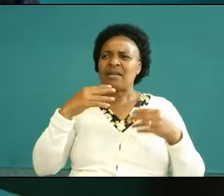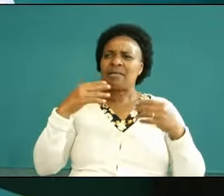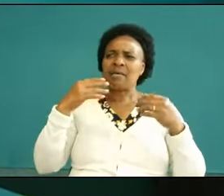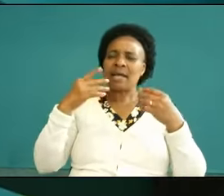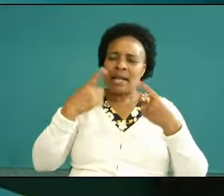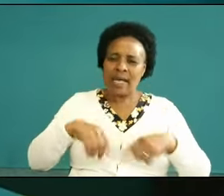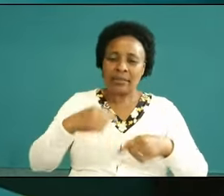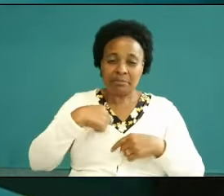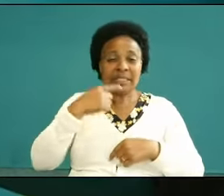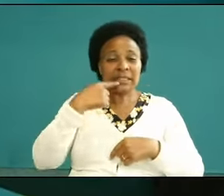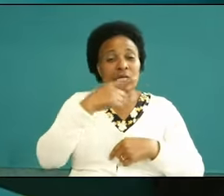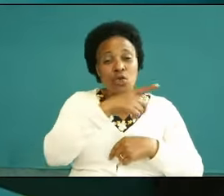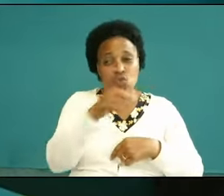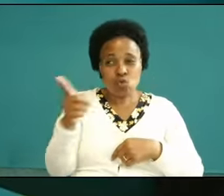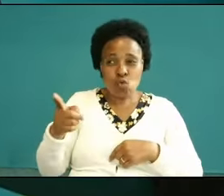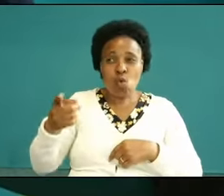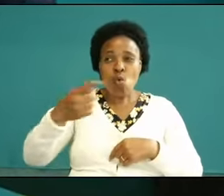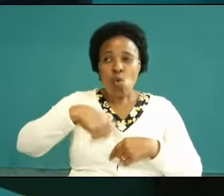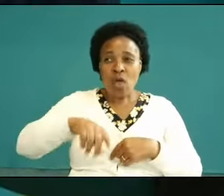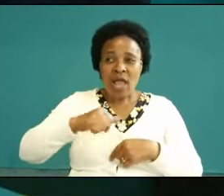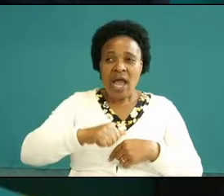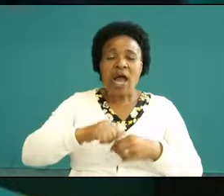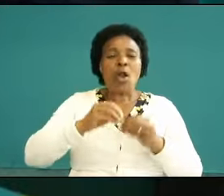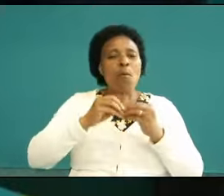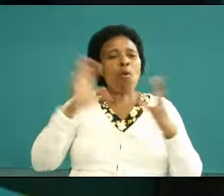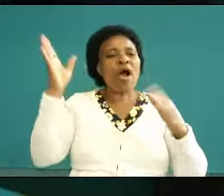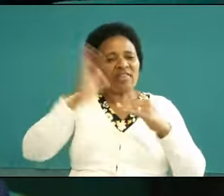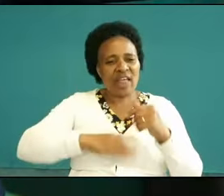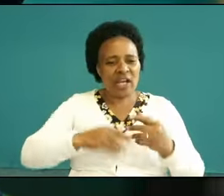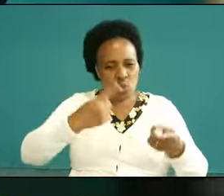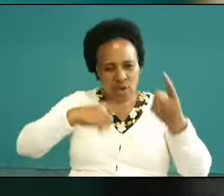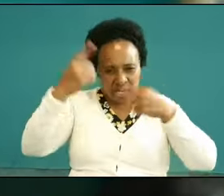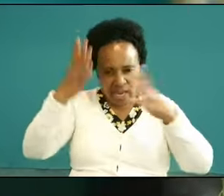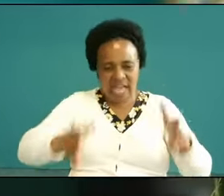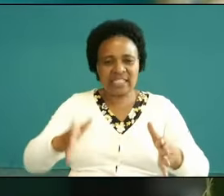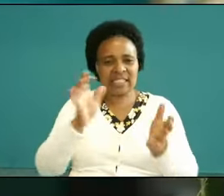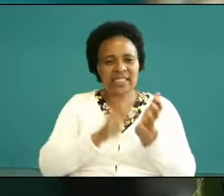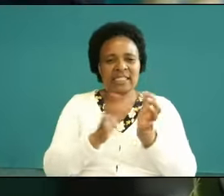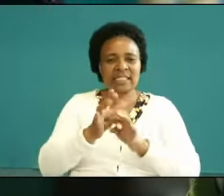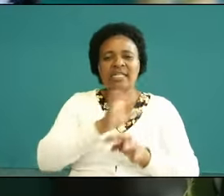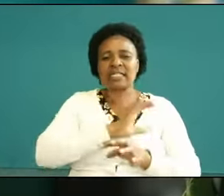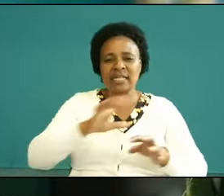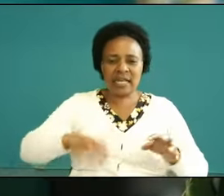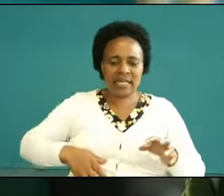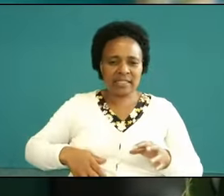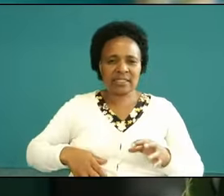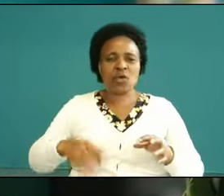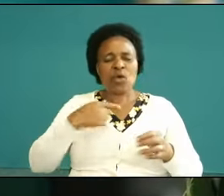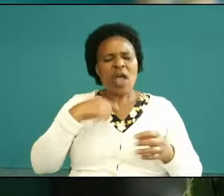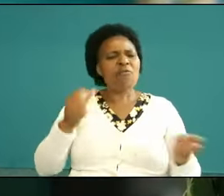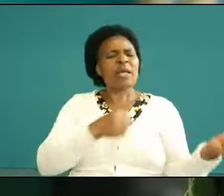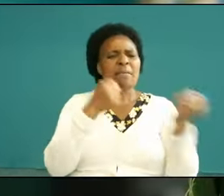me tell us we are more than conquerors in Christ Jesus we have the power they